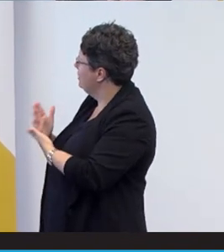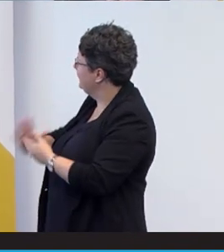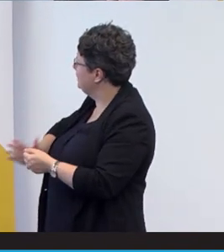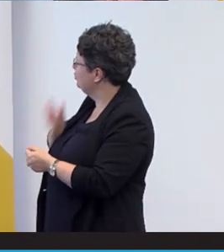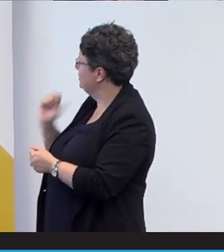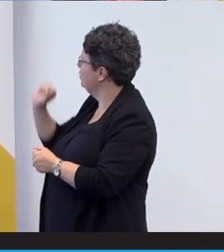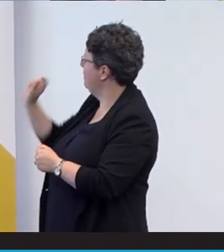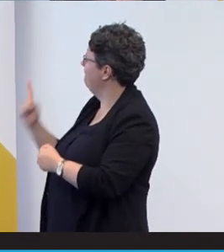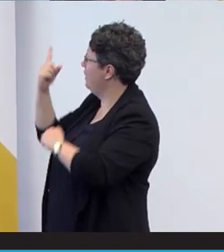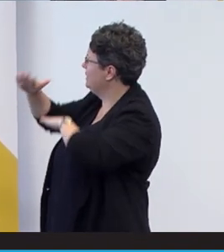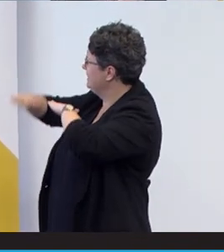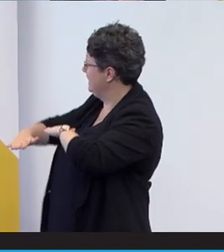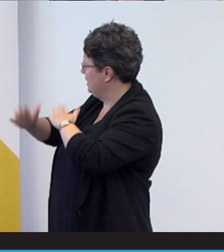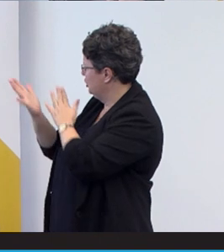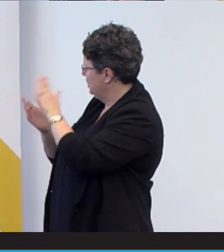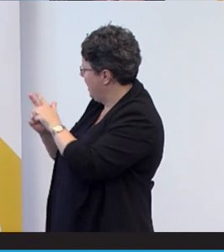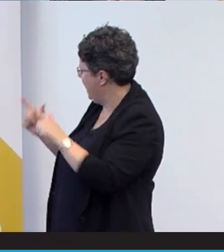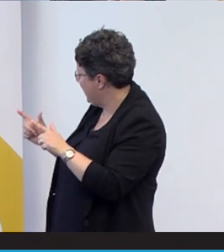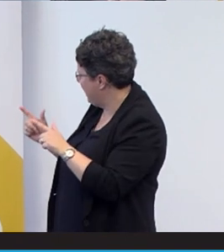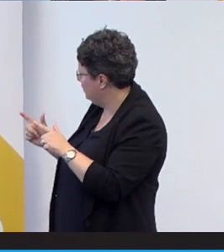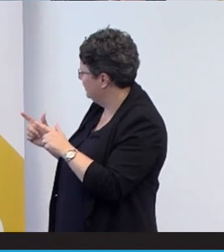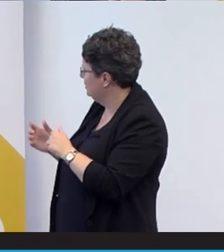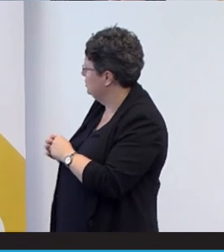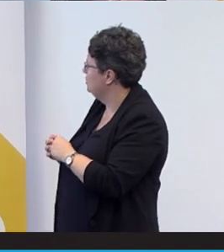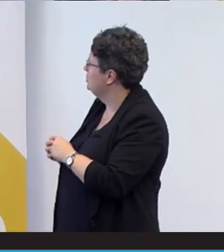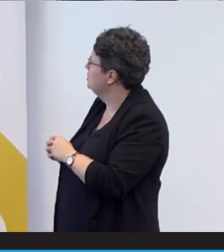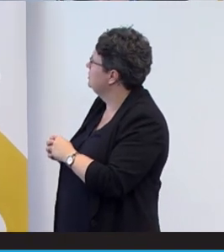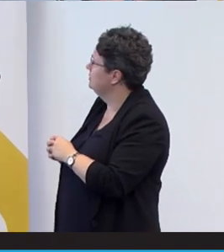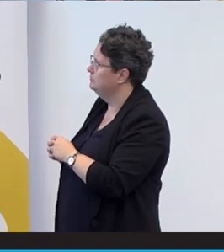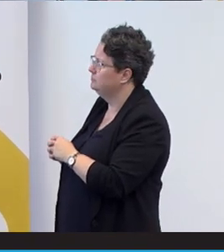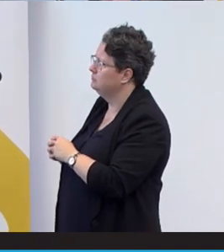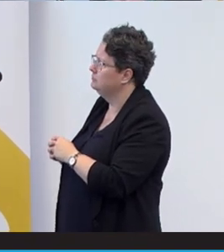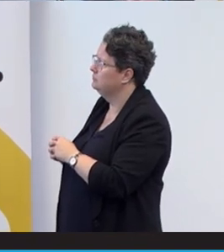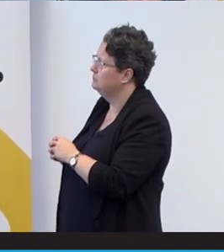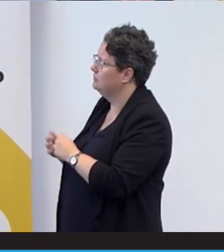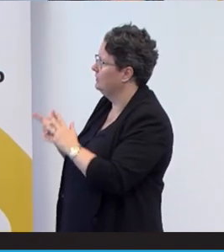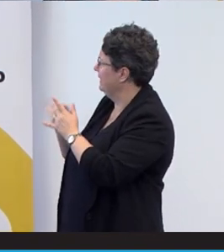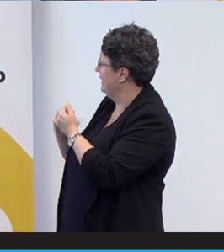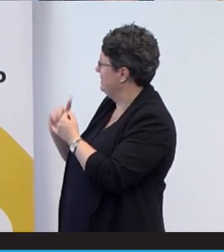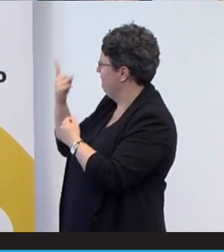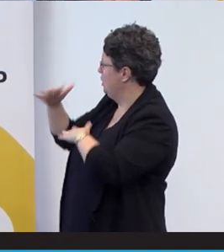Nations sign language where you said, um, yeah,